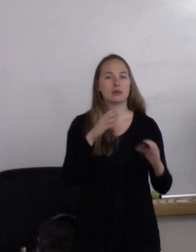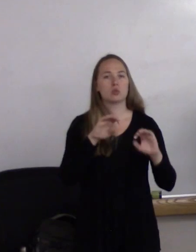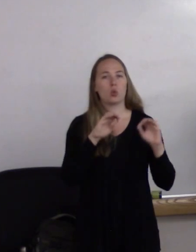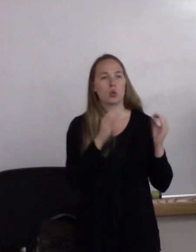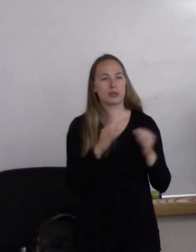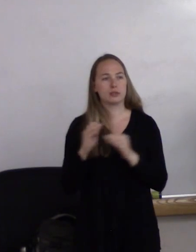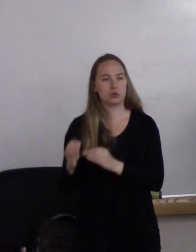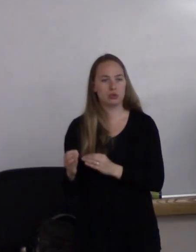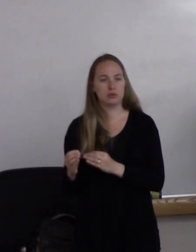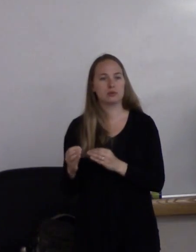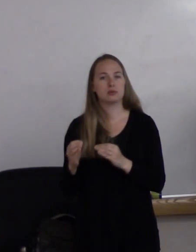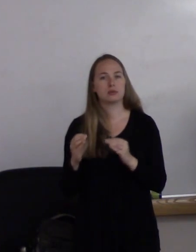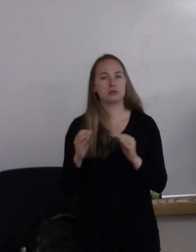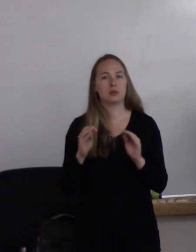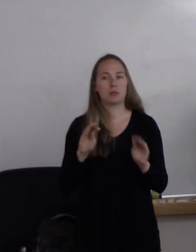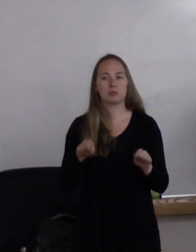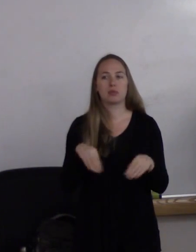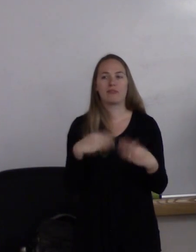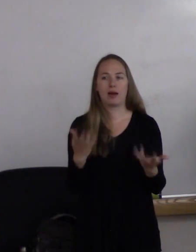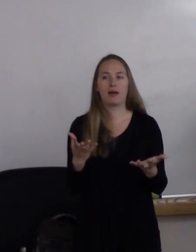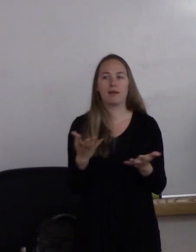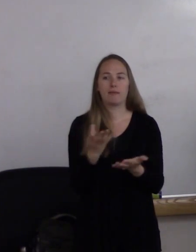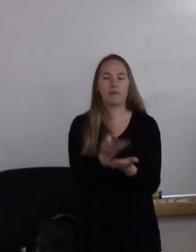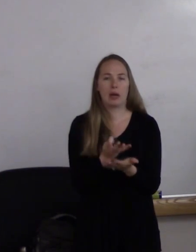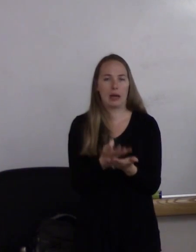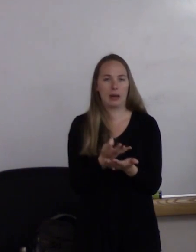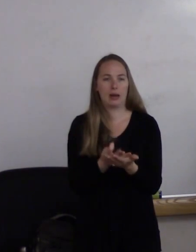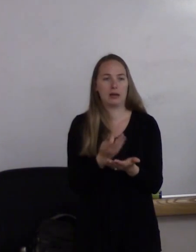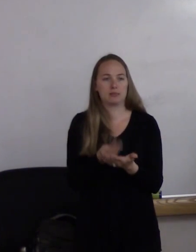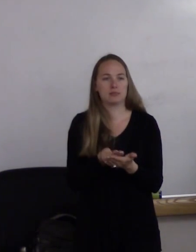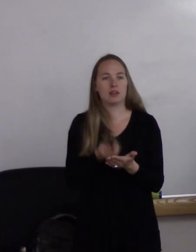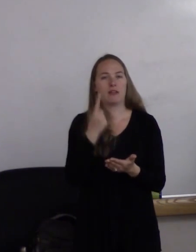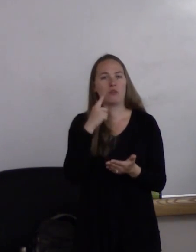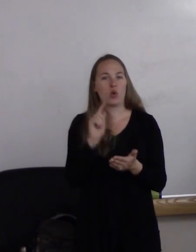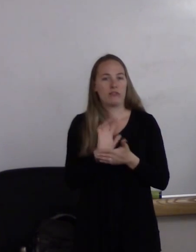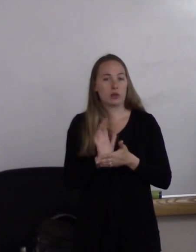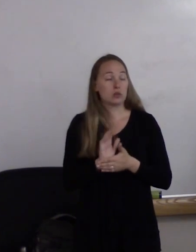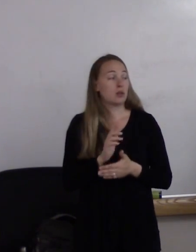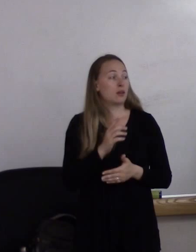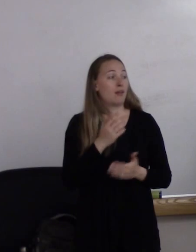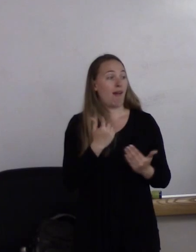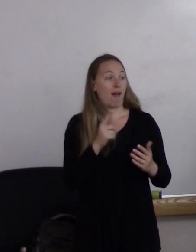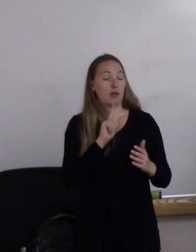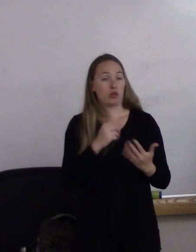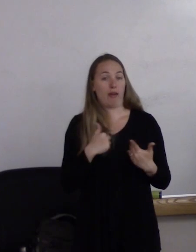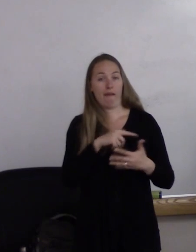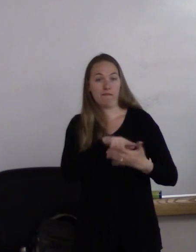that provided some funding for the videos. There are actually five of them that are available.